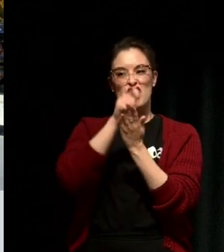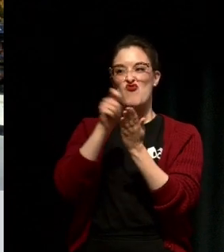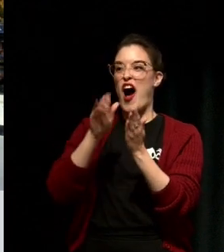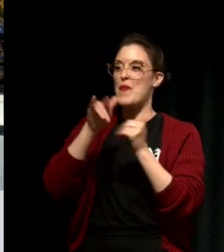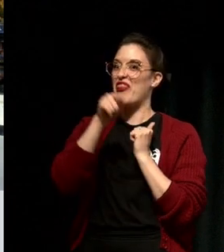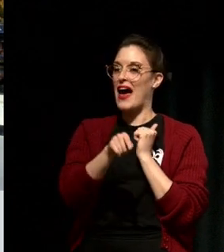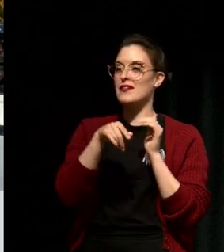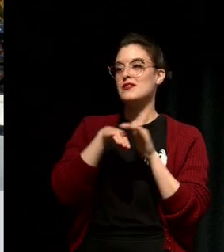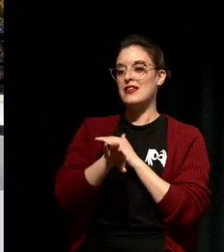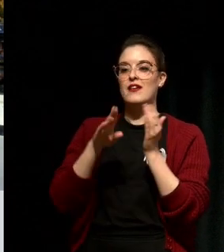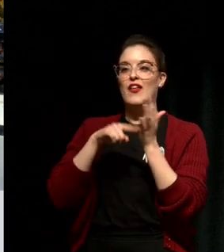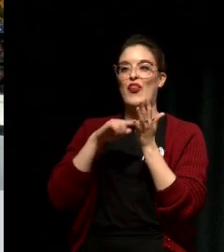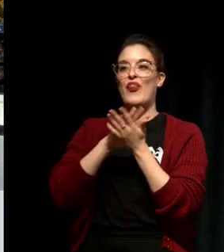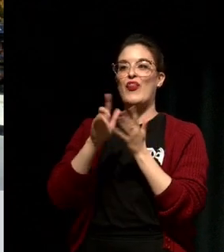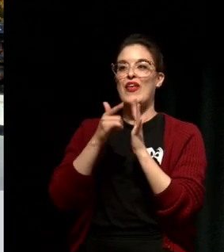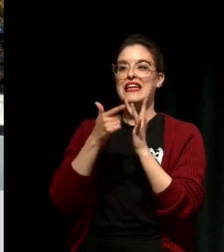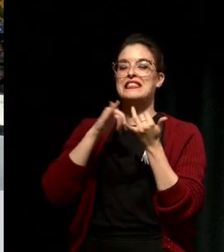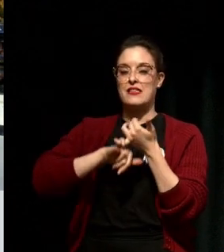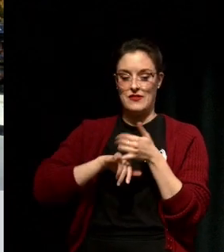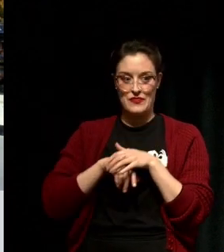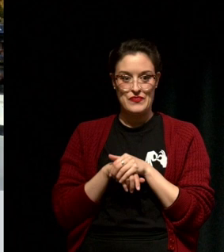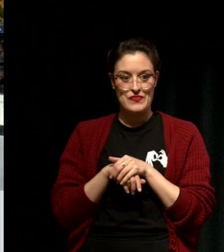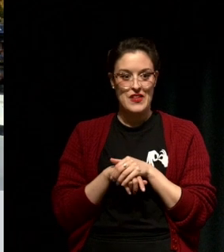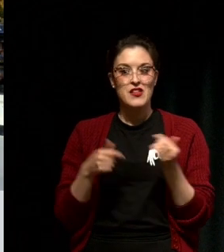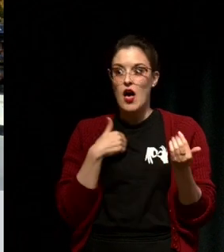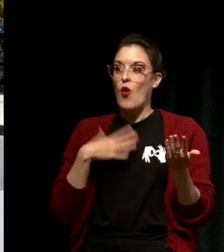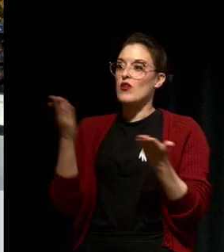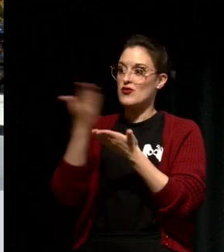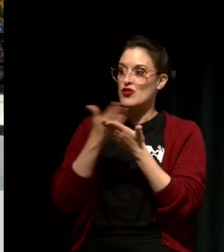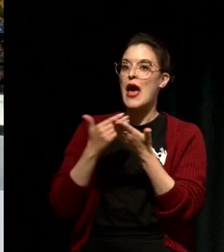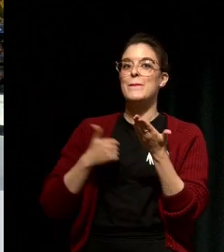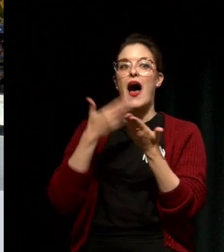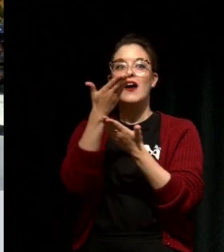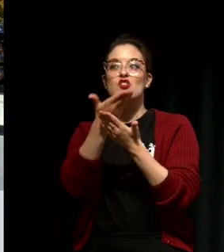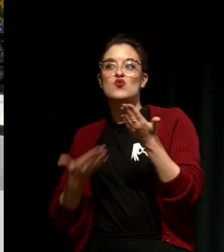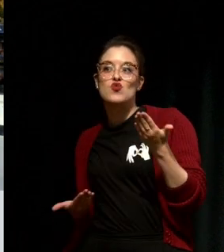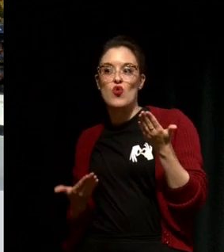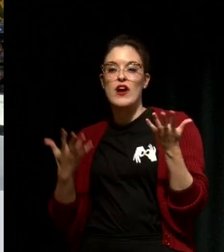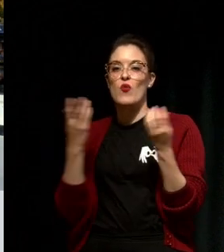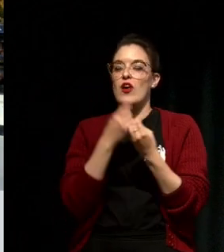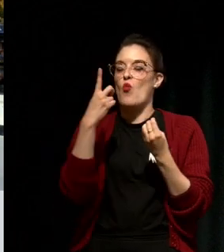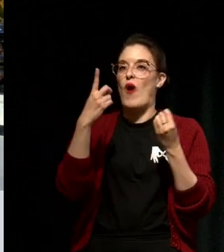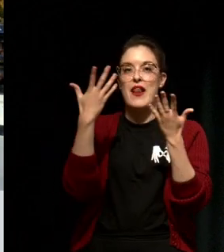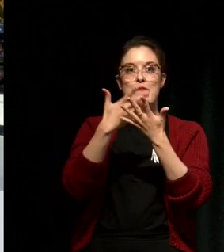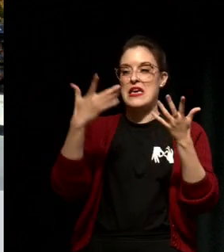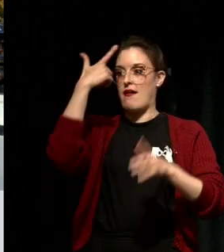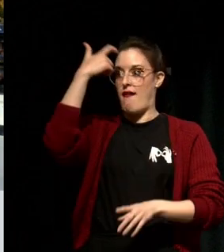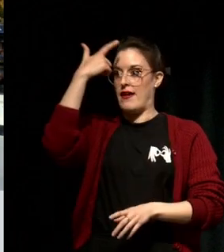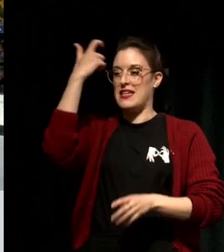So I'm here today through all that to share my journey and my story in one big idea that has a few different parts.